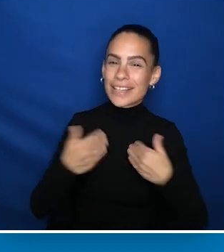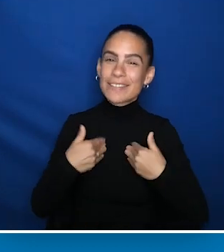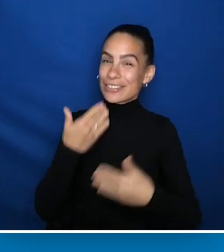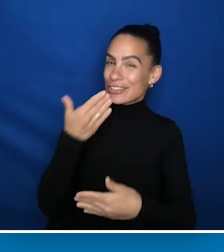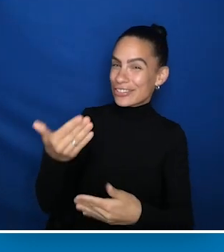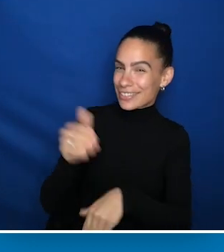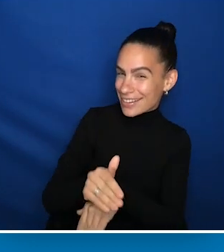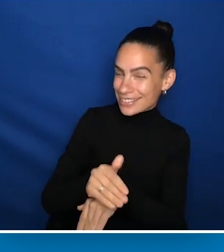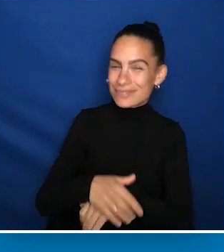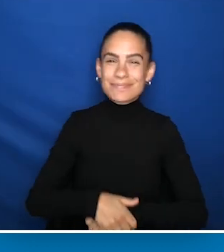Thank you and good night.